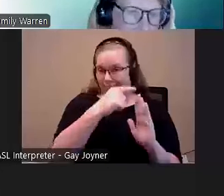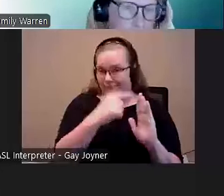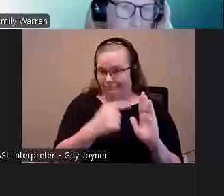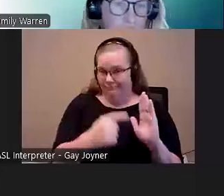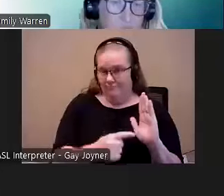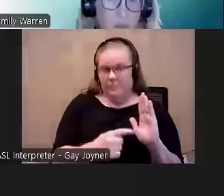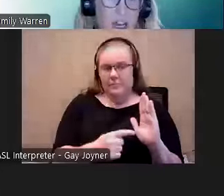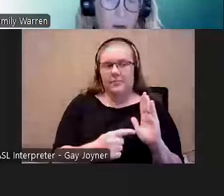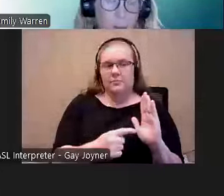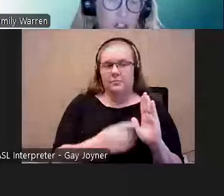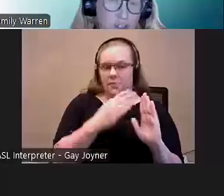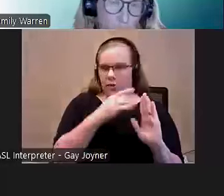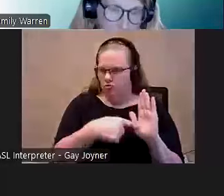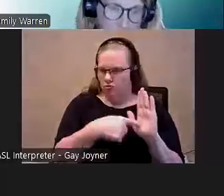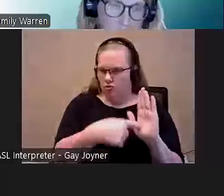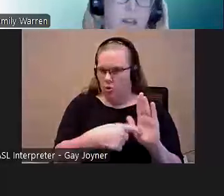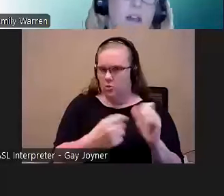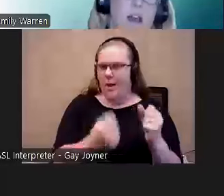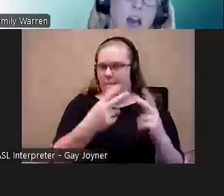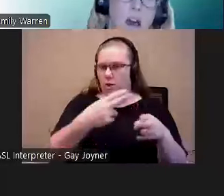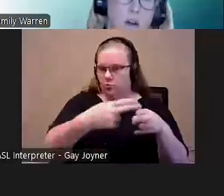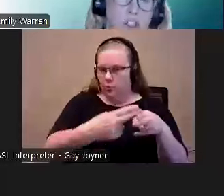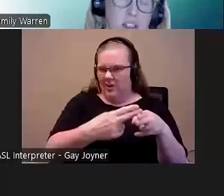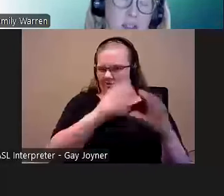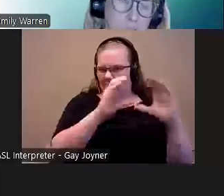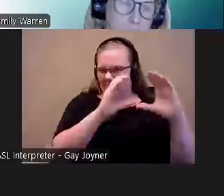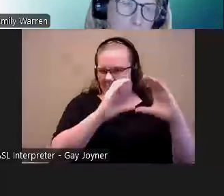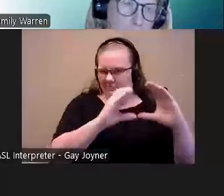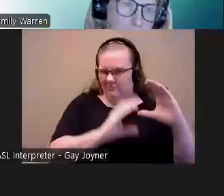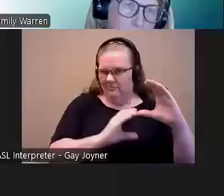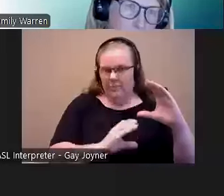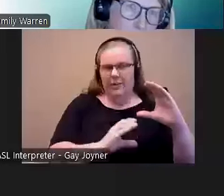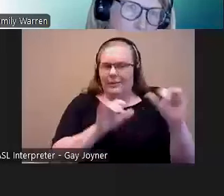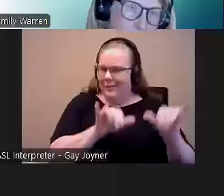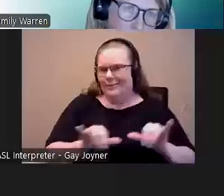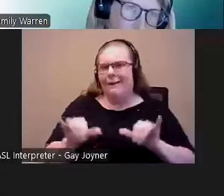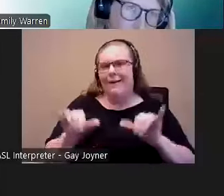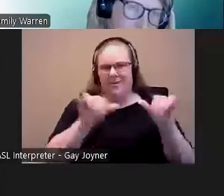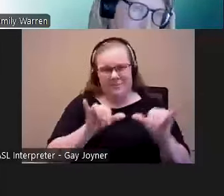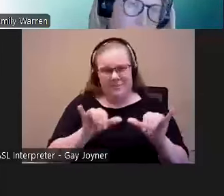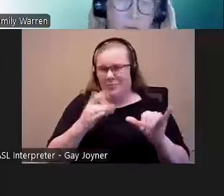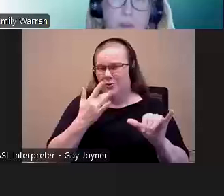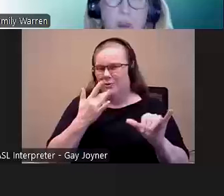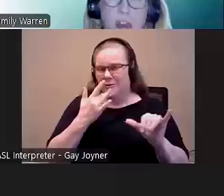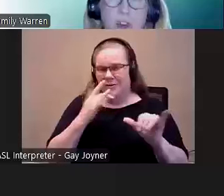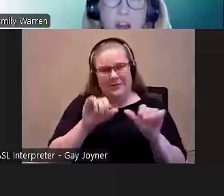And it shows how much they are weighted. Which is a pretty common preference system. Then on